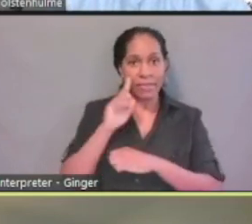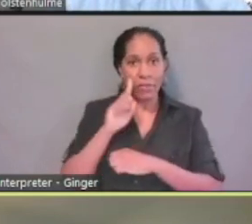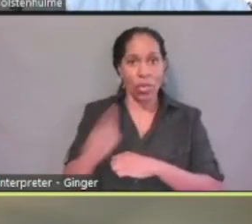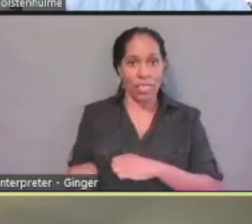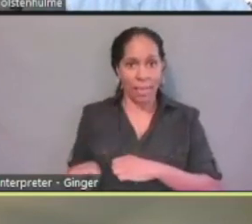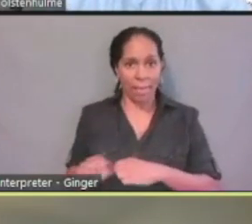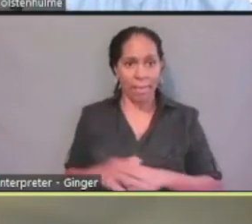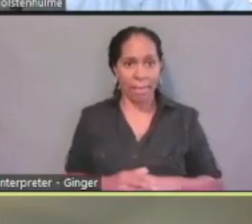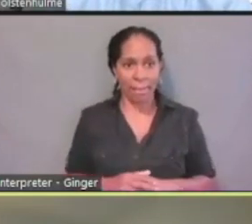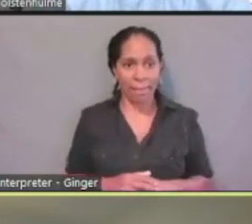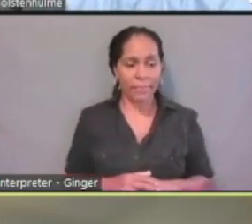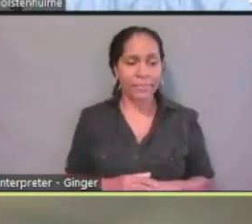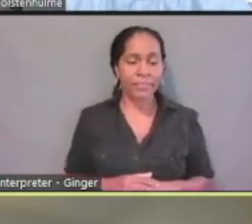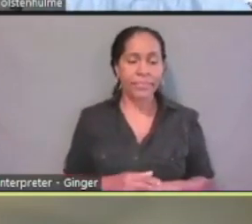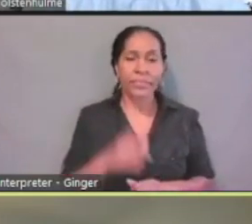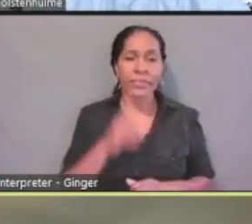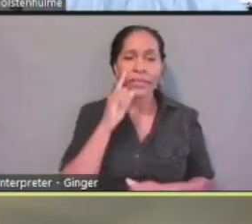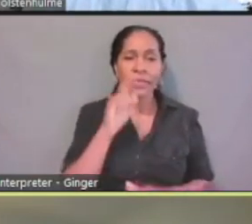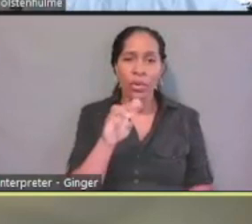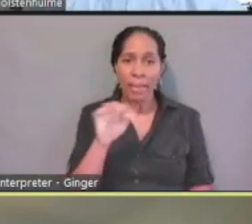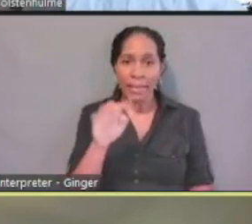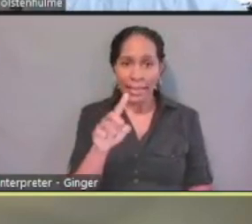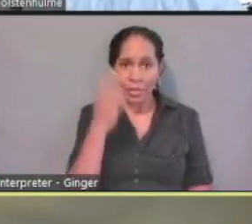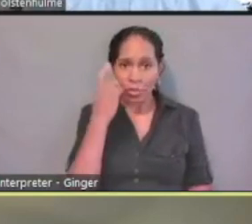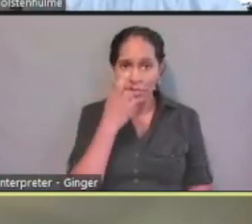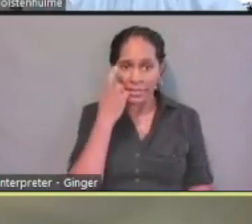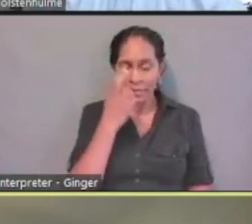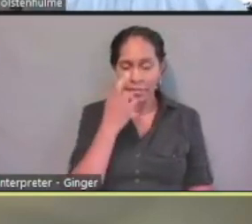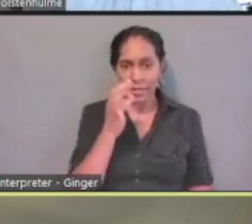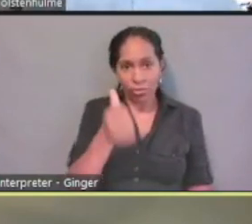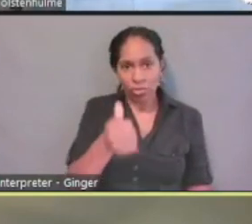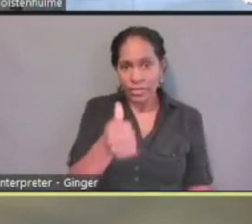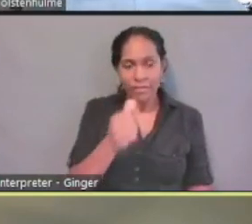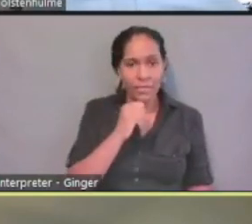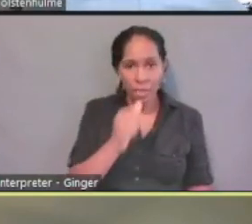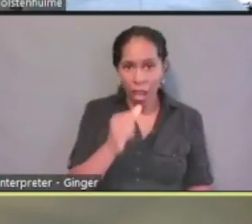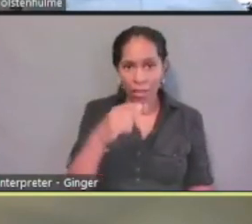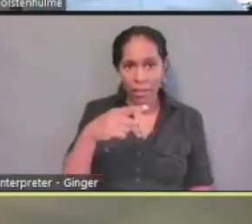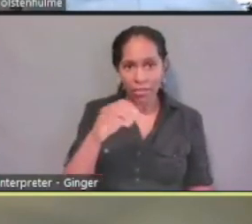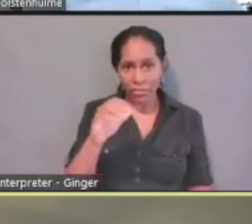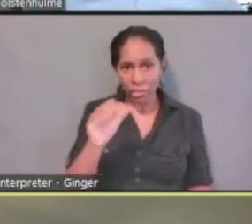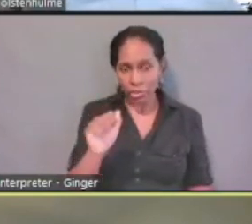For Medicaid purposes, if you're not a power of attorney, if you're not a guardianship,